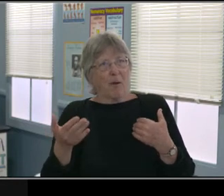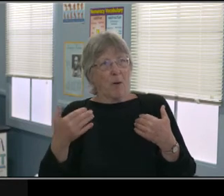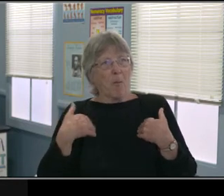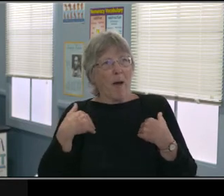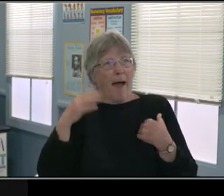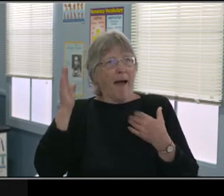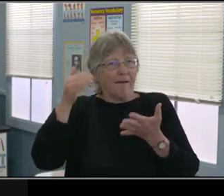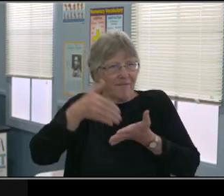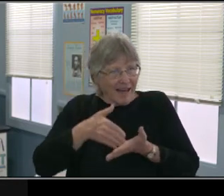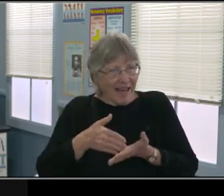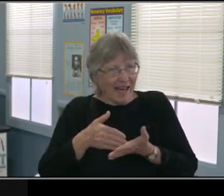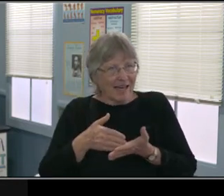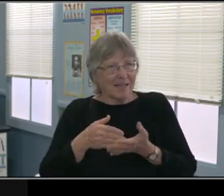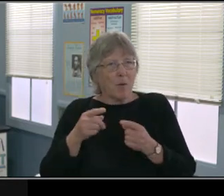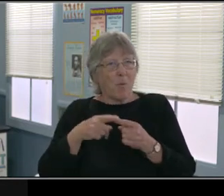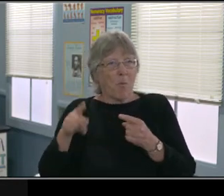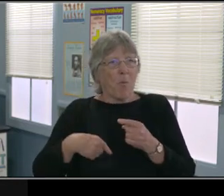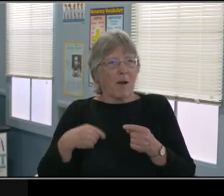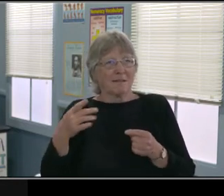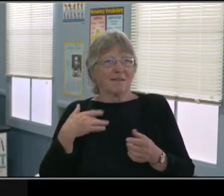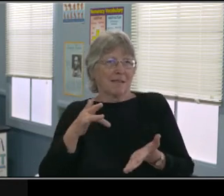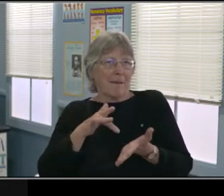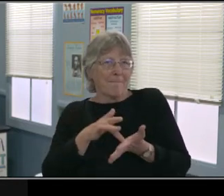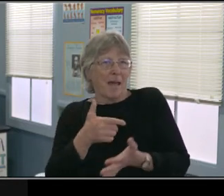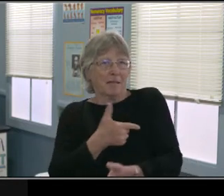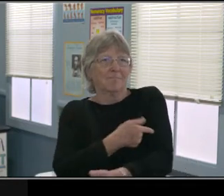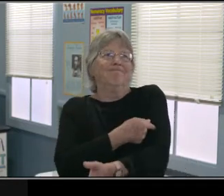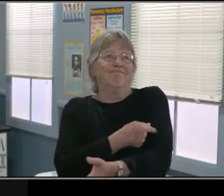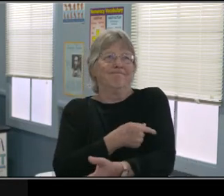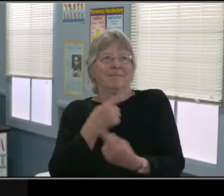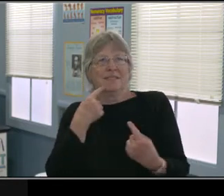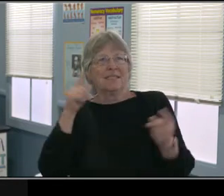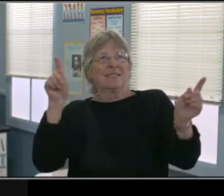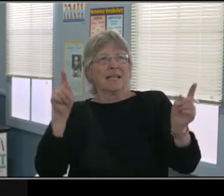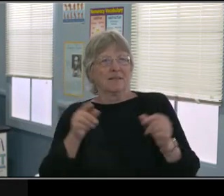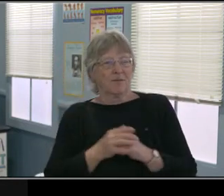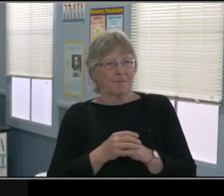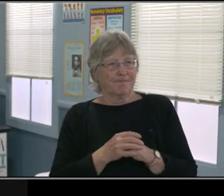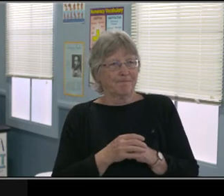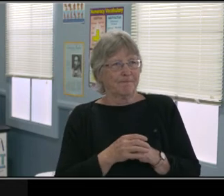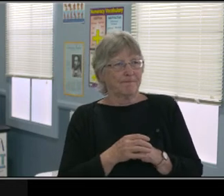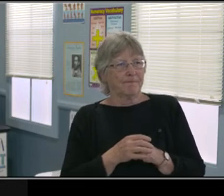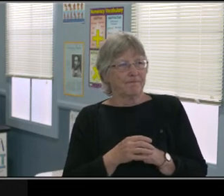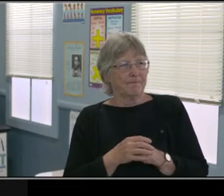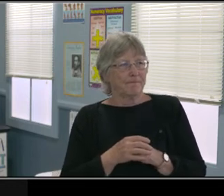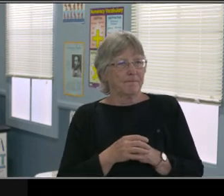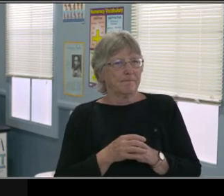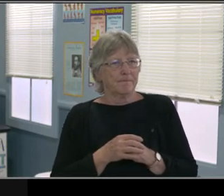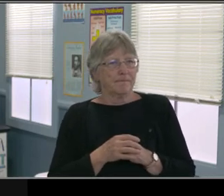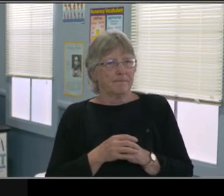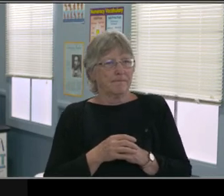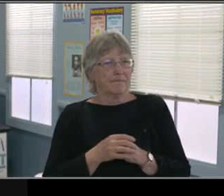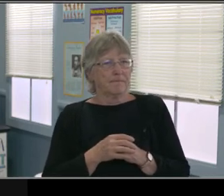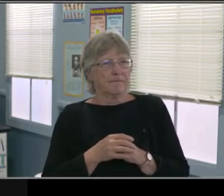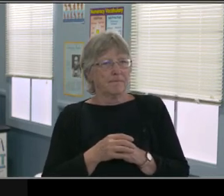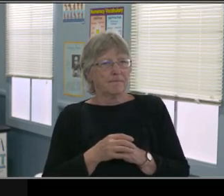it's impacting everybody. So we need to be aware of that and figure out. So these are some proposed